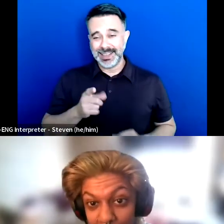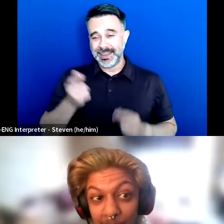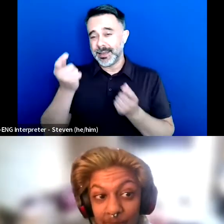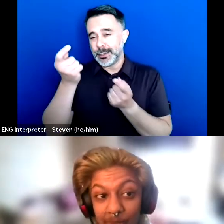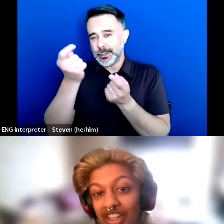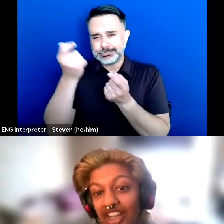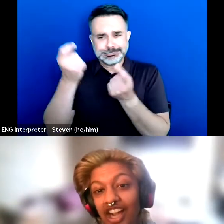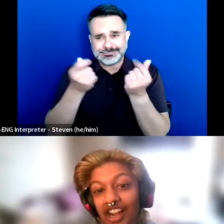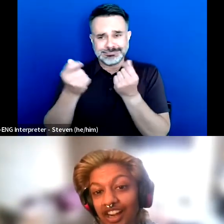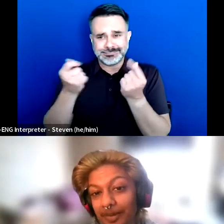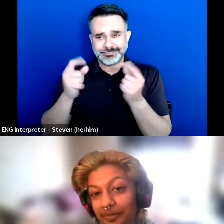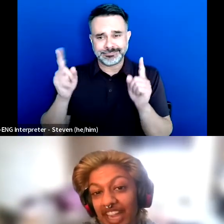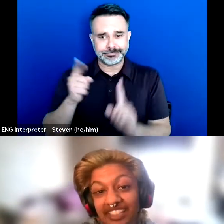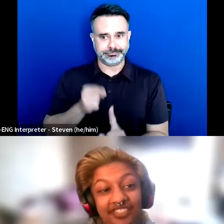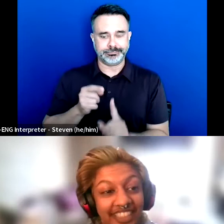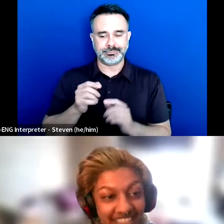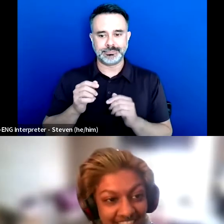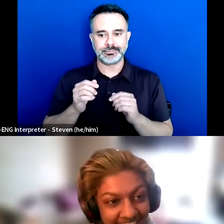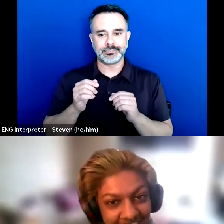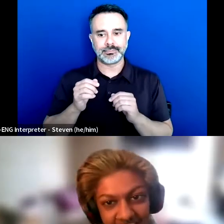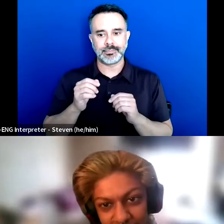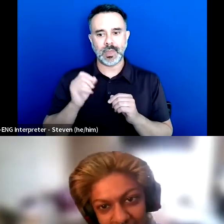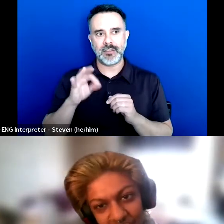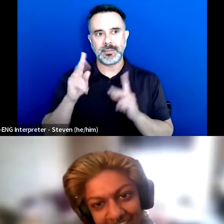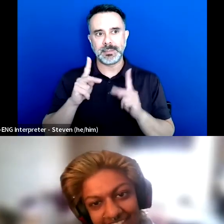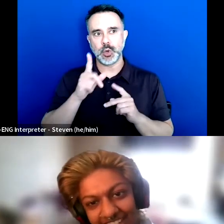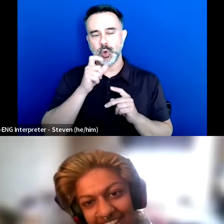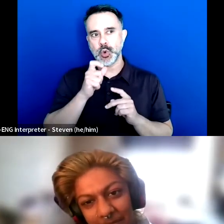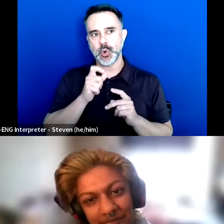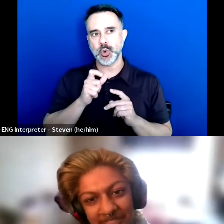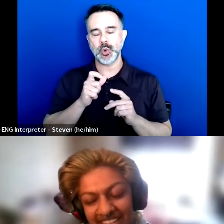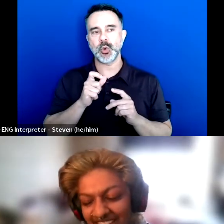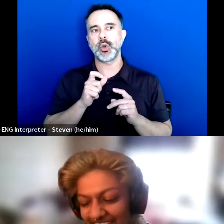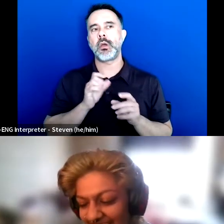who kind of lean in that direction.